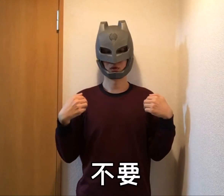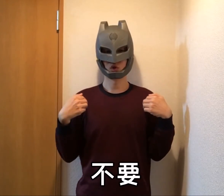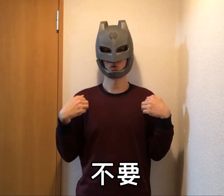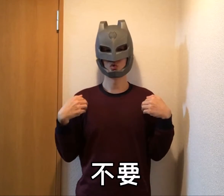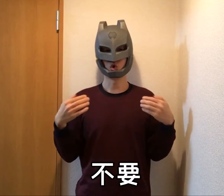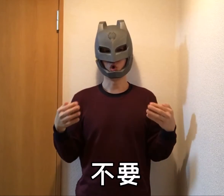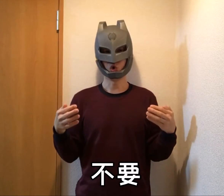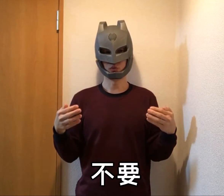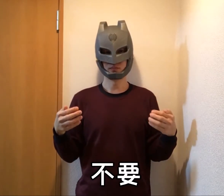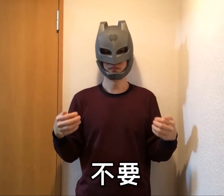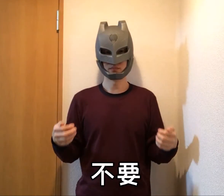Not require / Not necessary / Not need